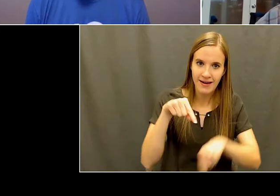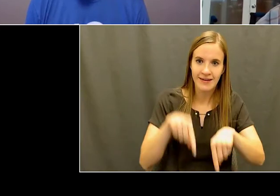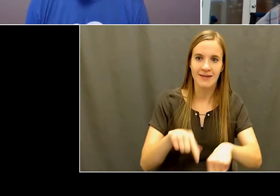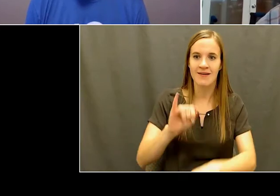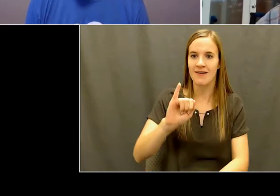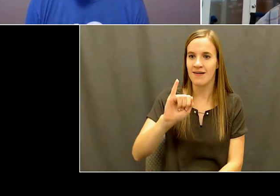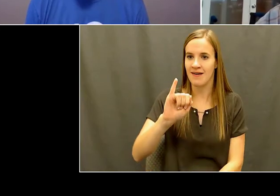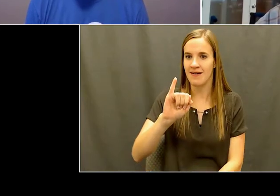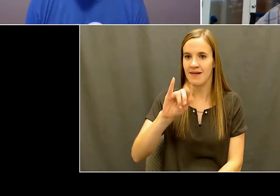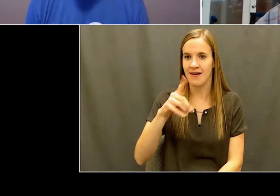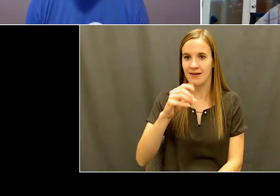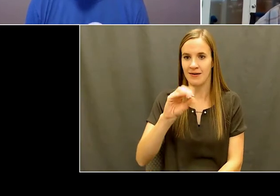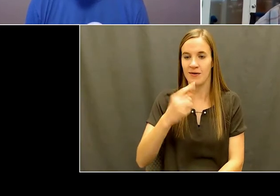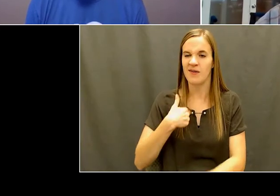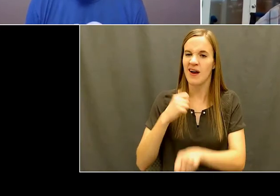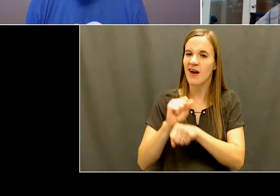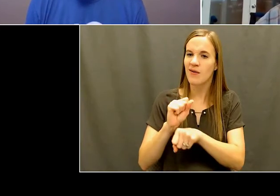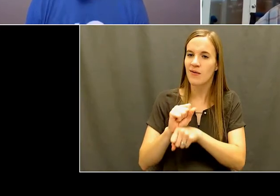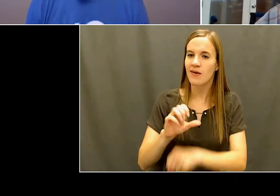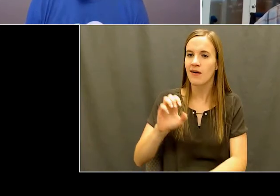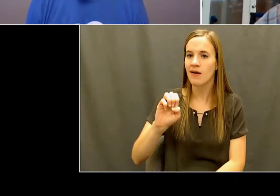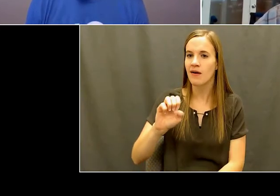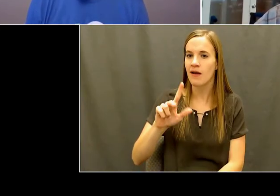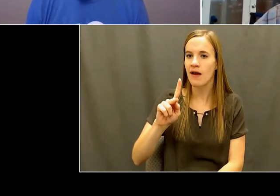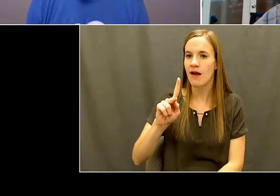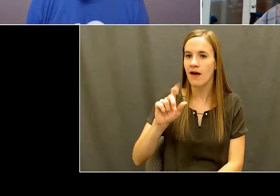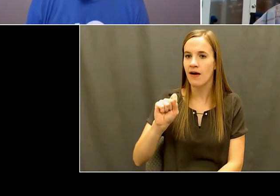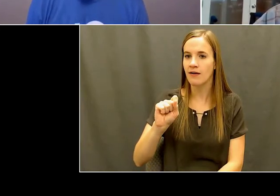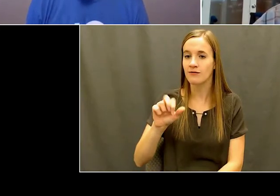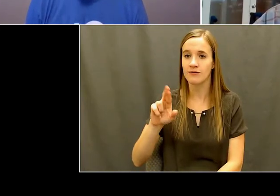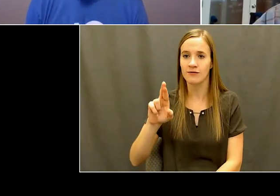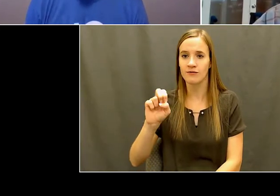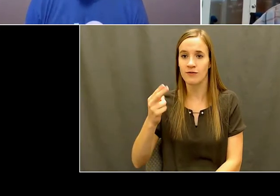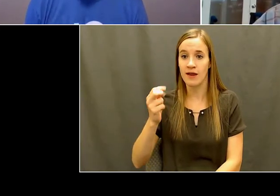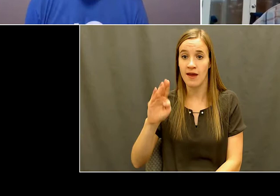Rehab Hospital. And then over to St. Al's, I opened up,